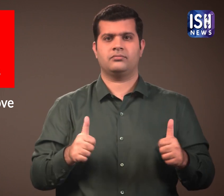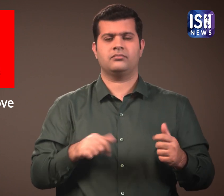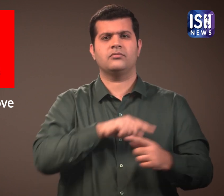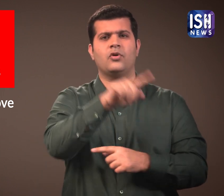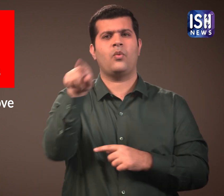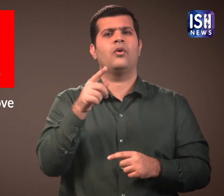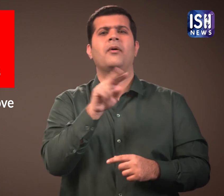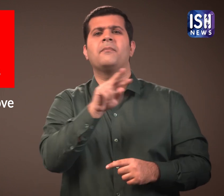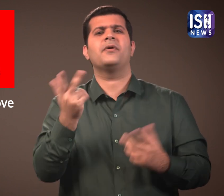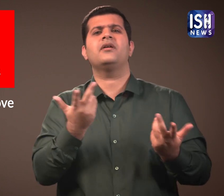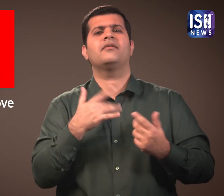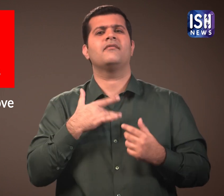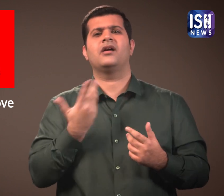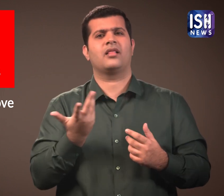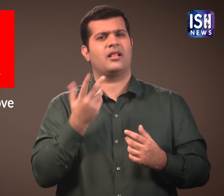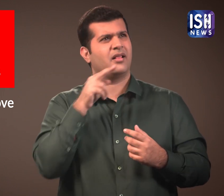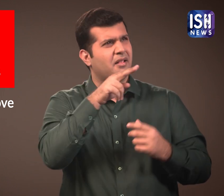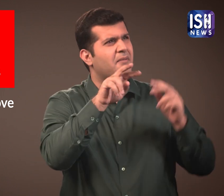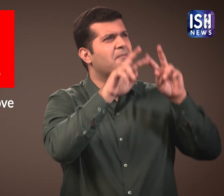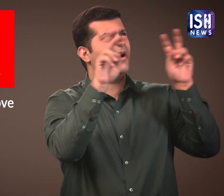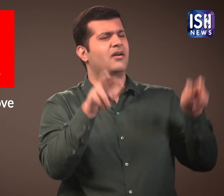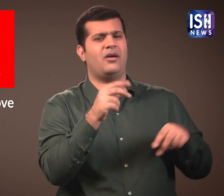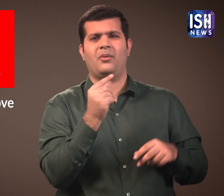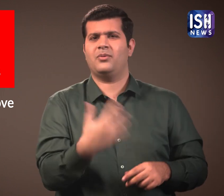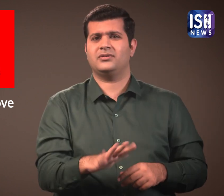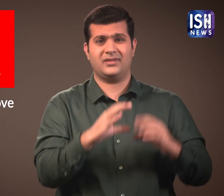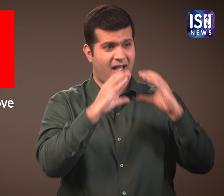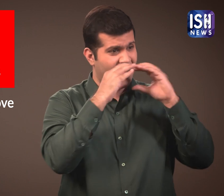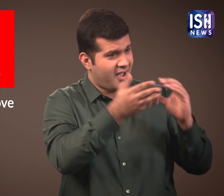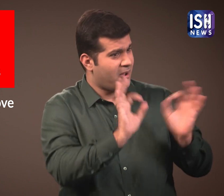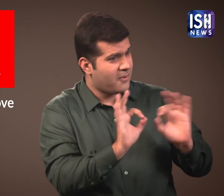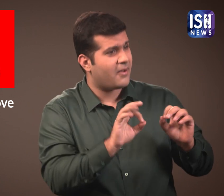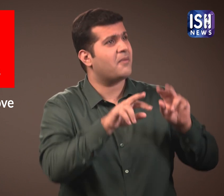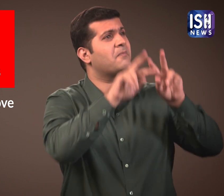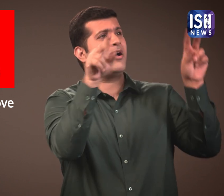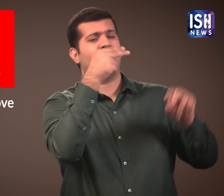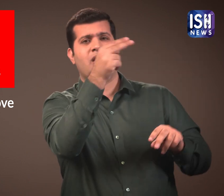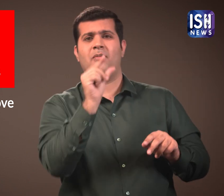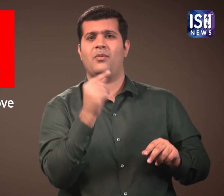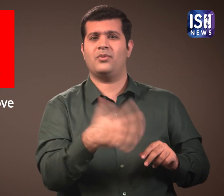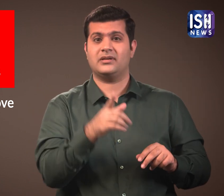you would feel it is pointless to visit McDonalds.